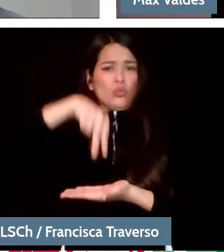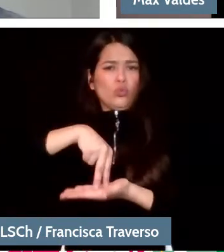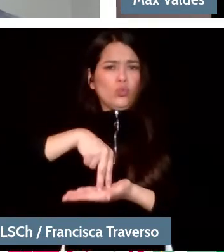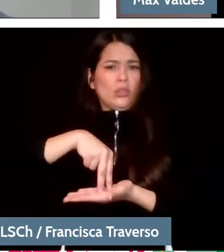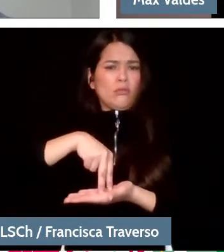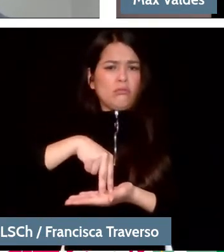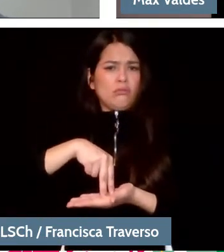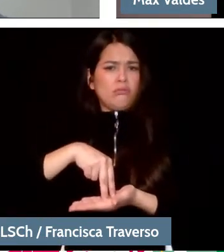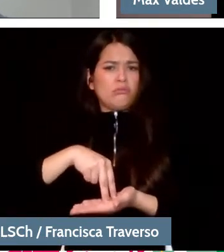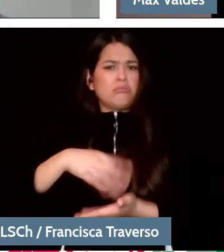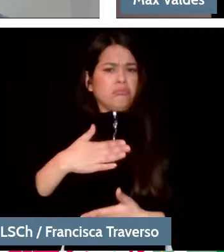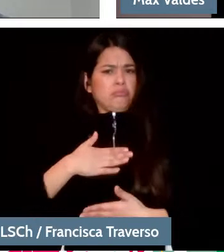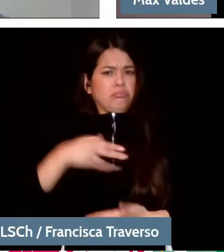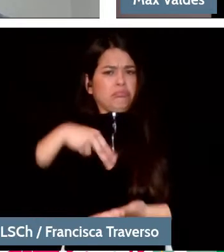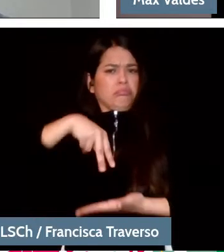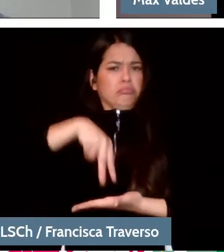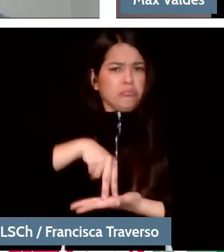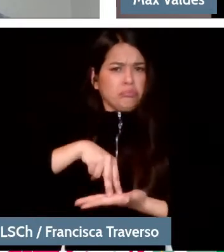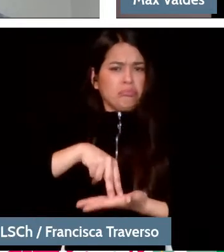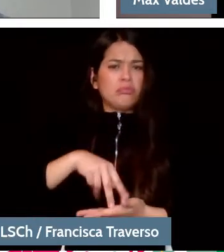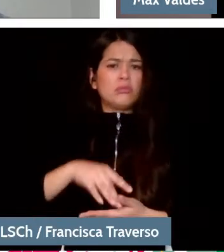and it seems very important in the case of a conductor?